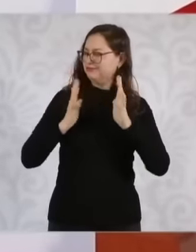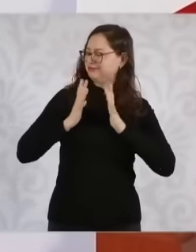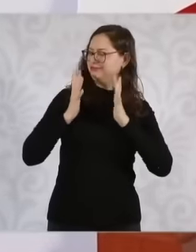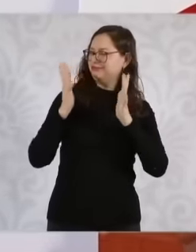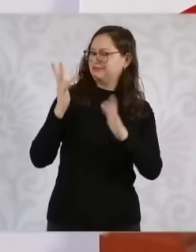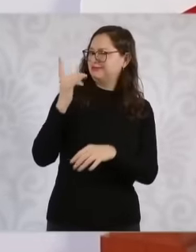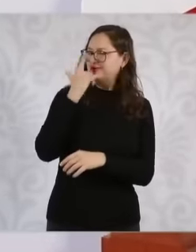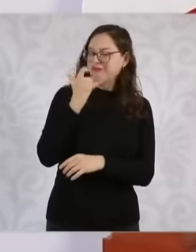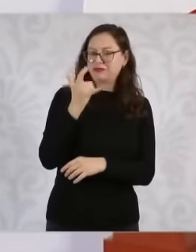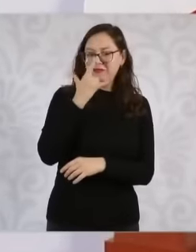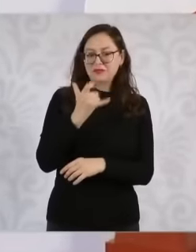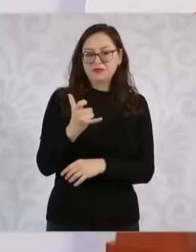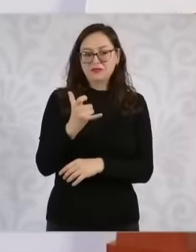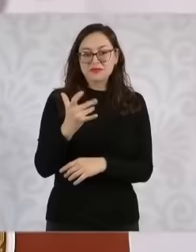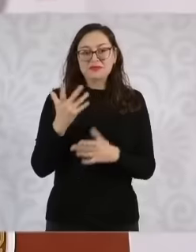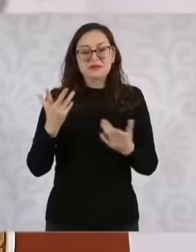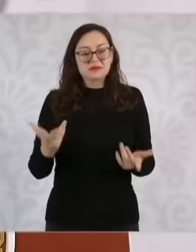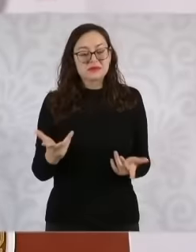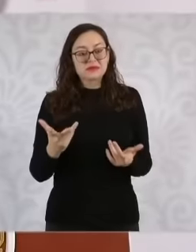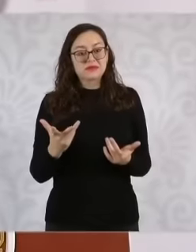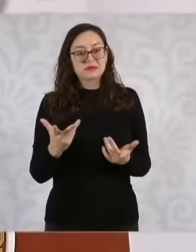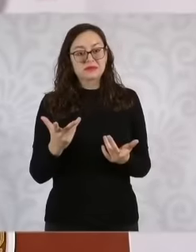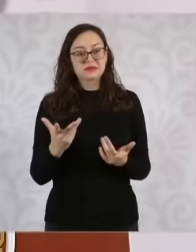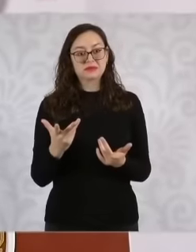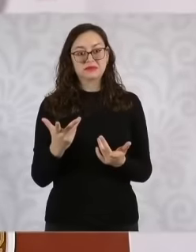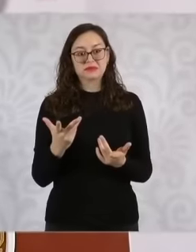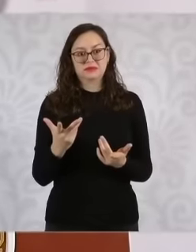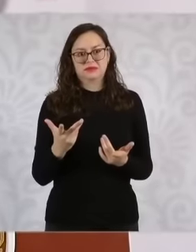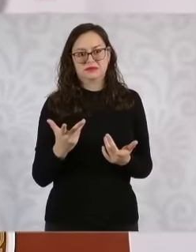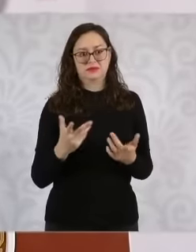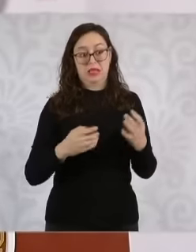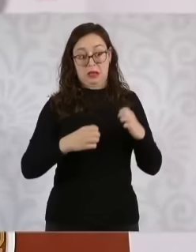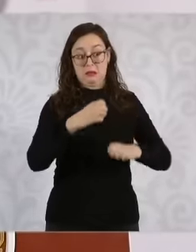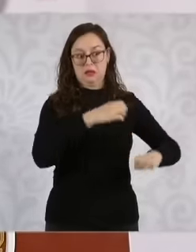some business organizations that say it's good that they accepted it